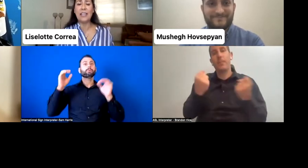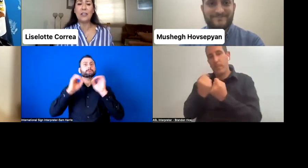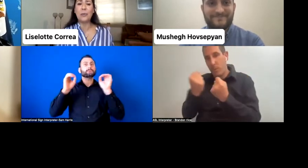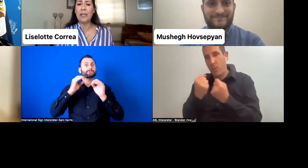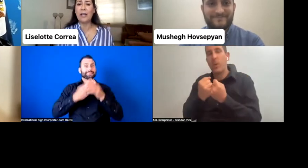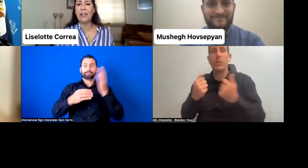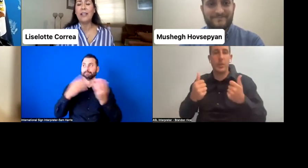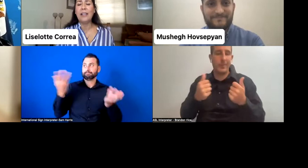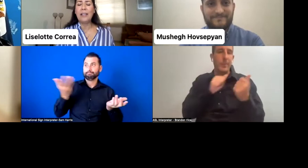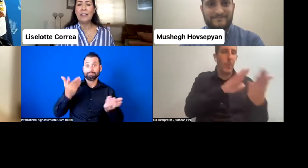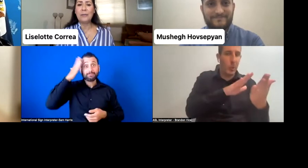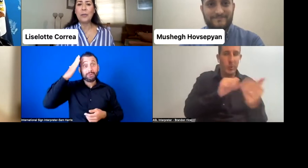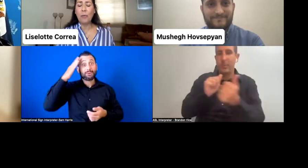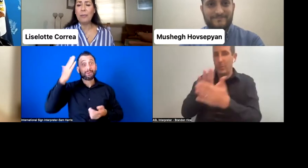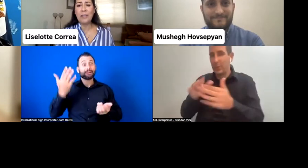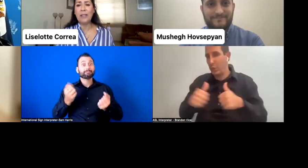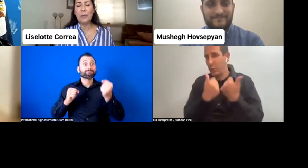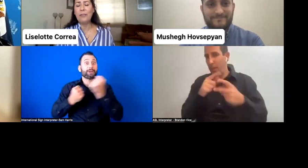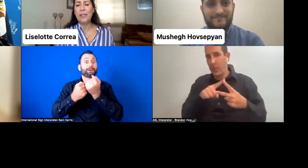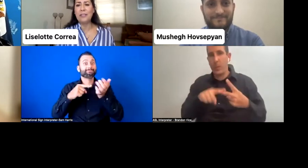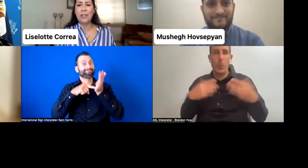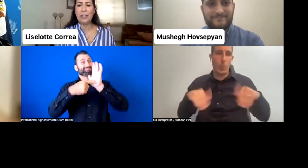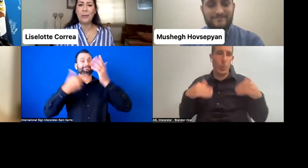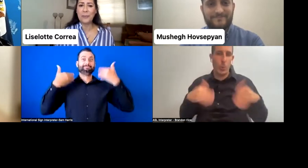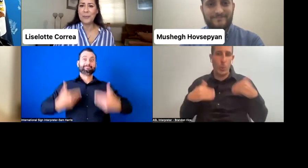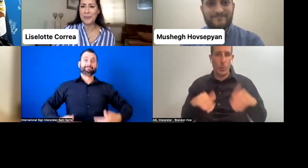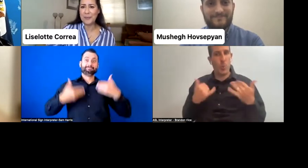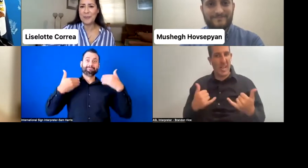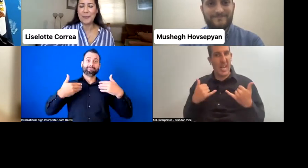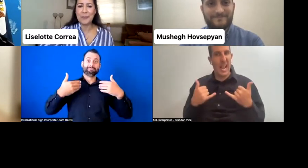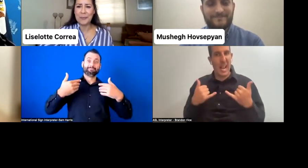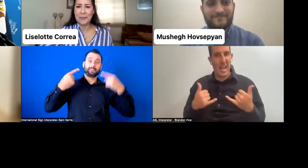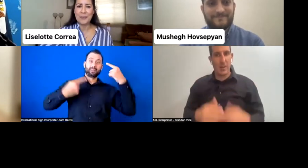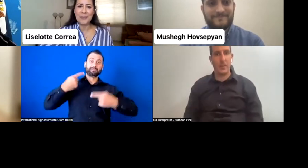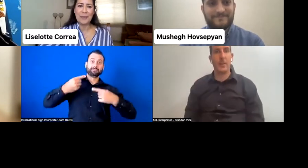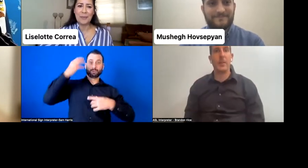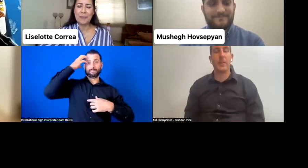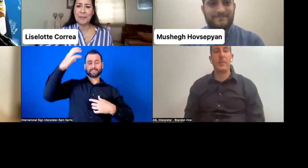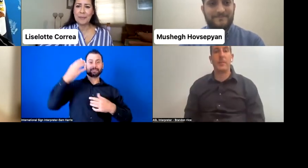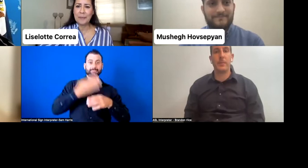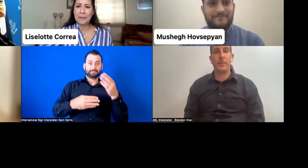that we are, as government, we are facing right now. Amazing. Lisolette, thank you so much.